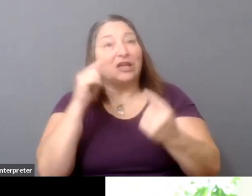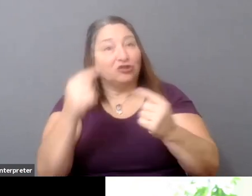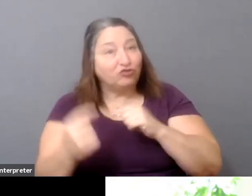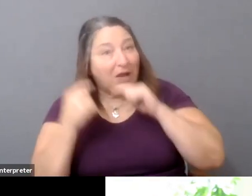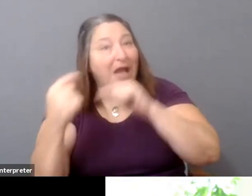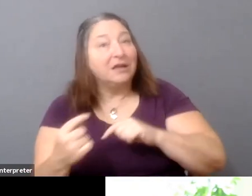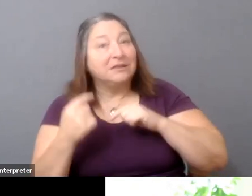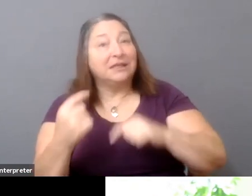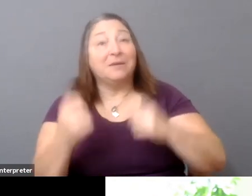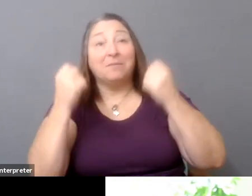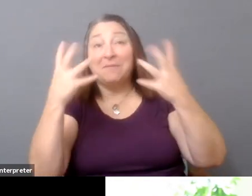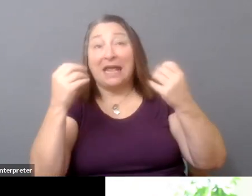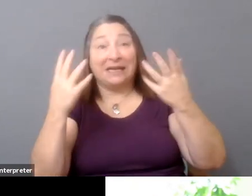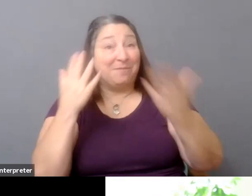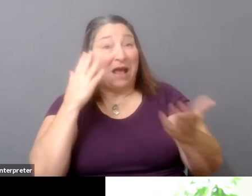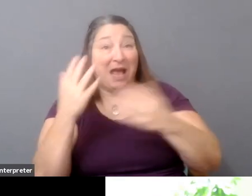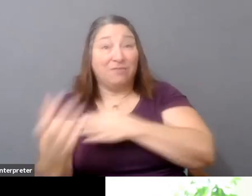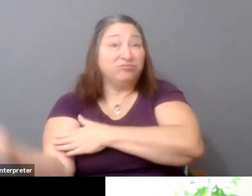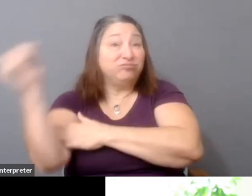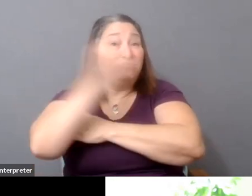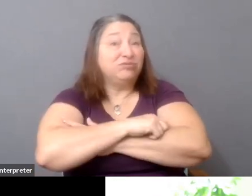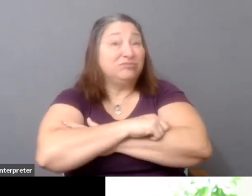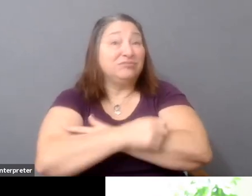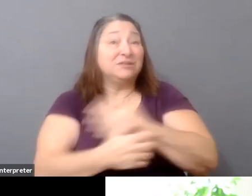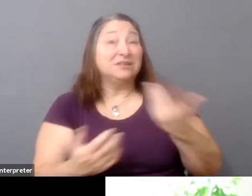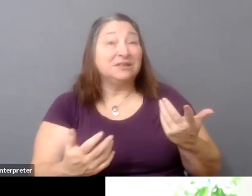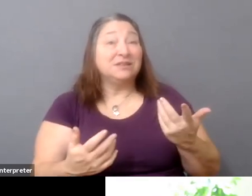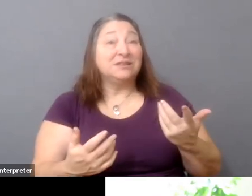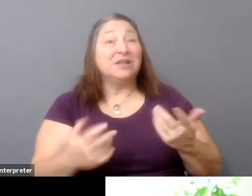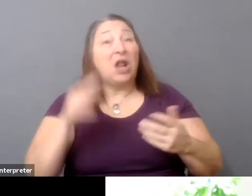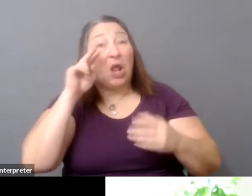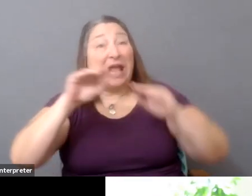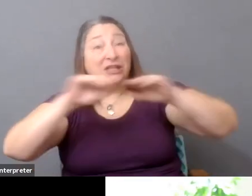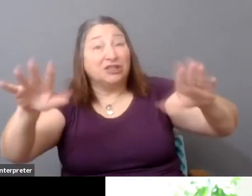to go out of business. You look at distributors, especially the smaller distributors, are really being squeezed.